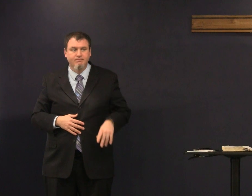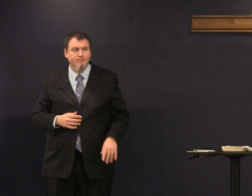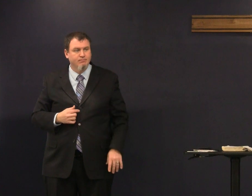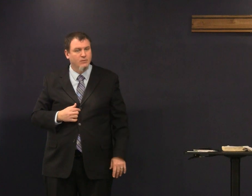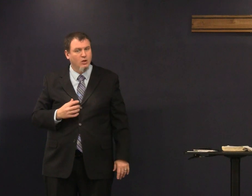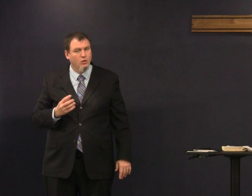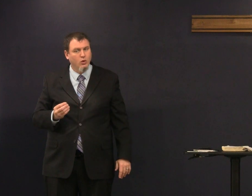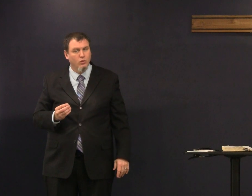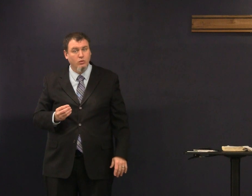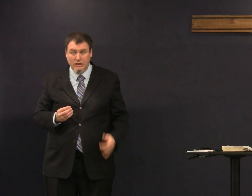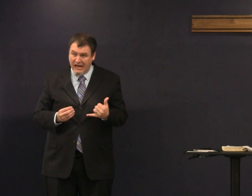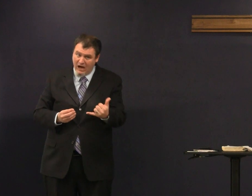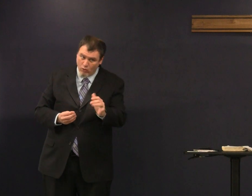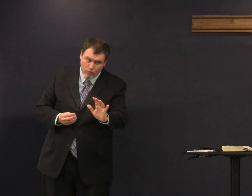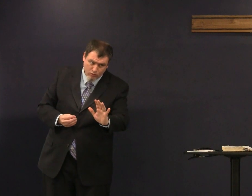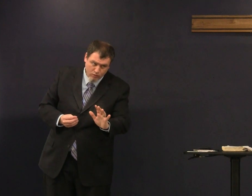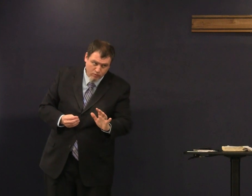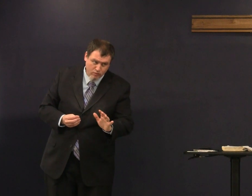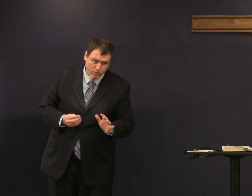okay I'll go now